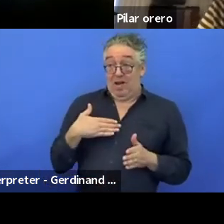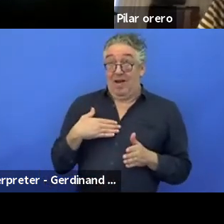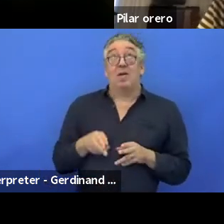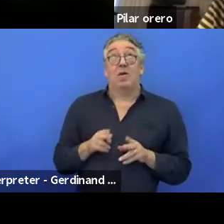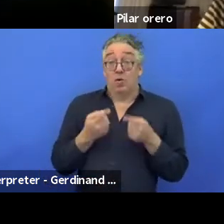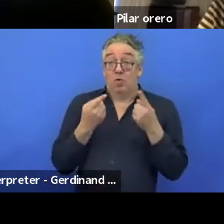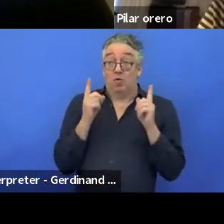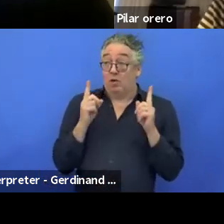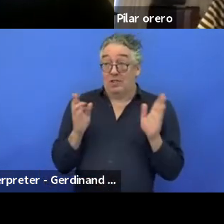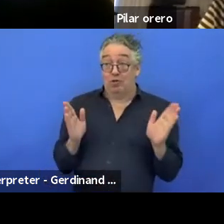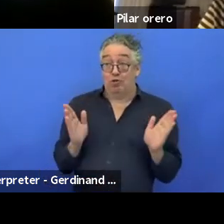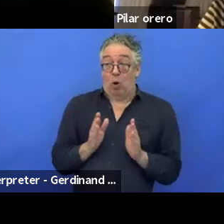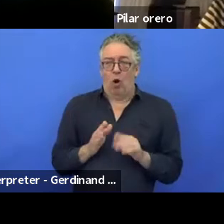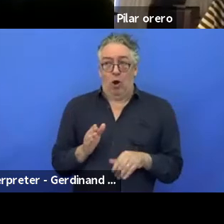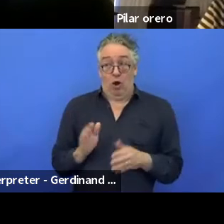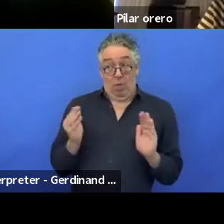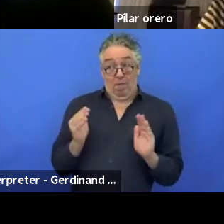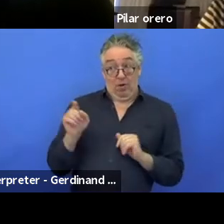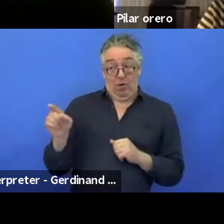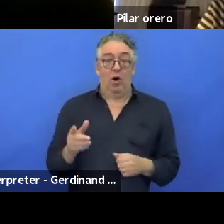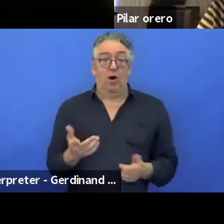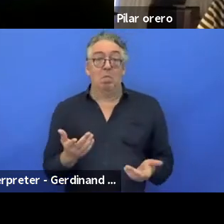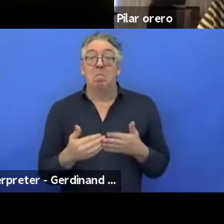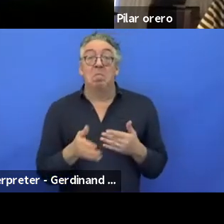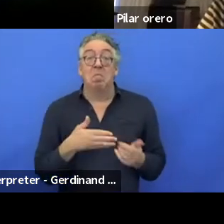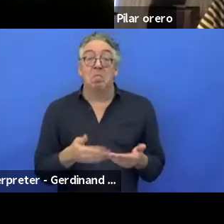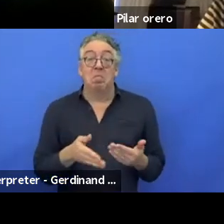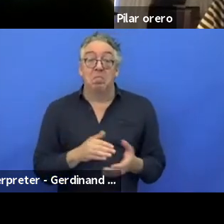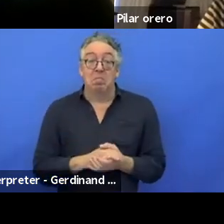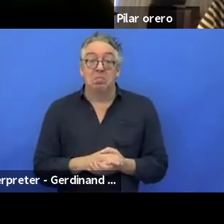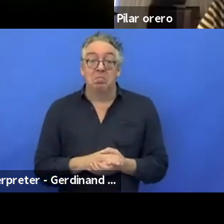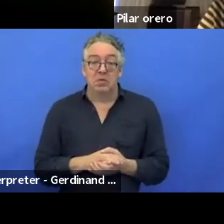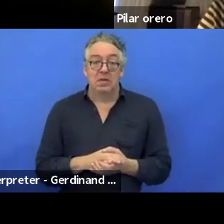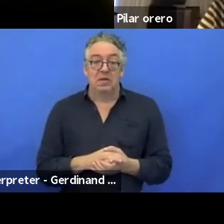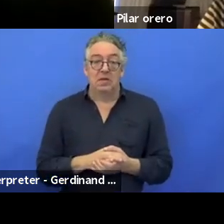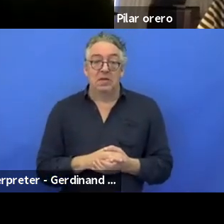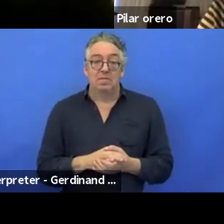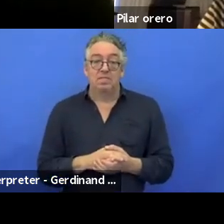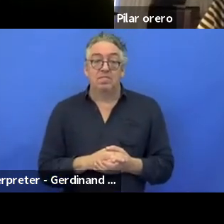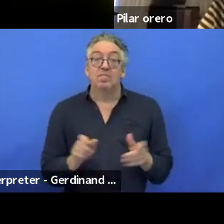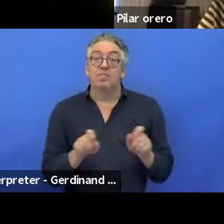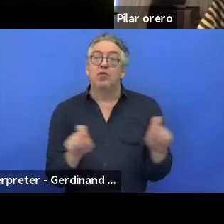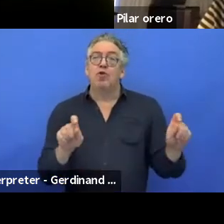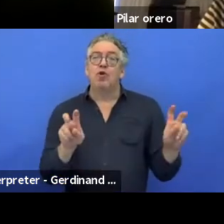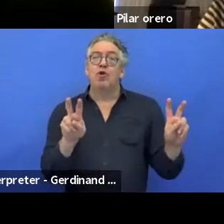In any case, it's difficult to find keywords in the titles. They are not explicit.